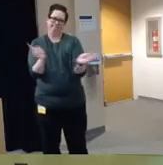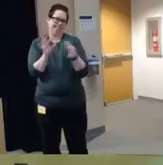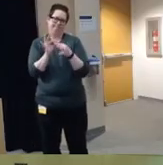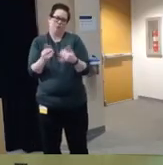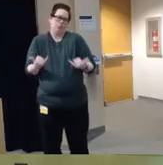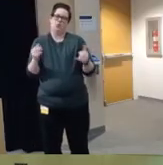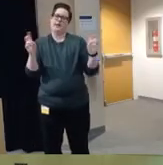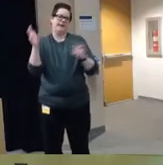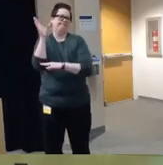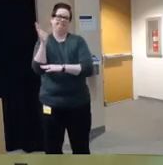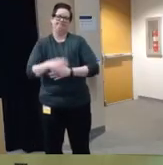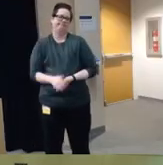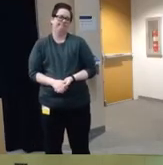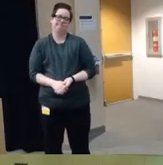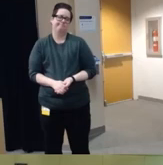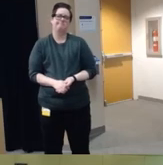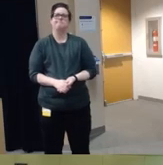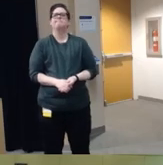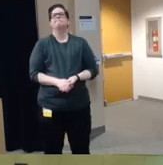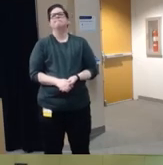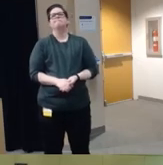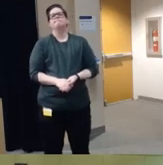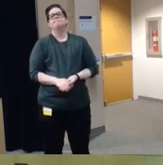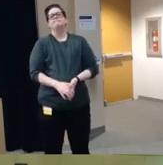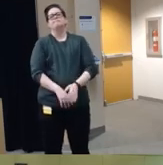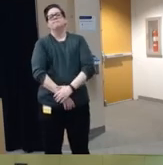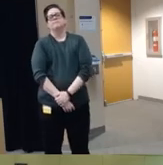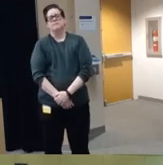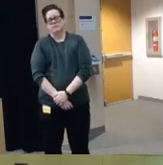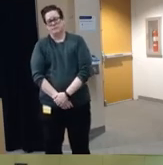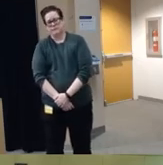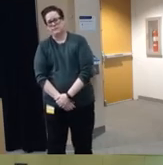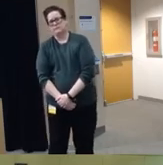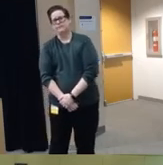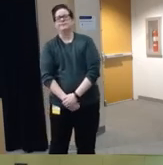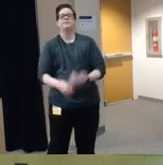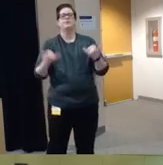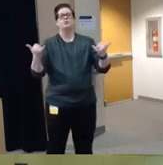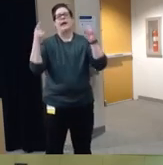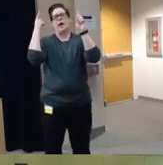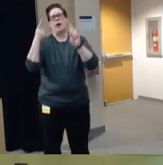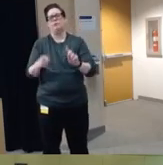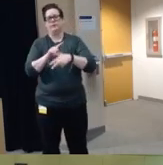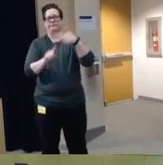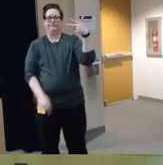presentation and uh the objectives today we're going to talk about the characteristics and